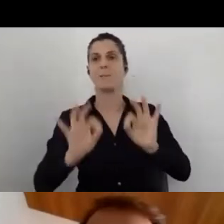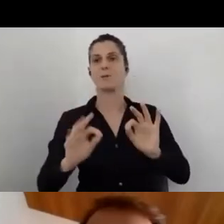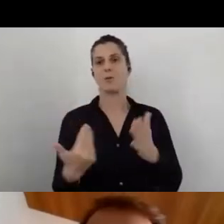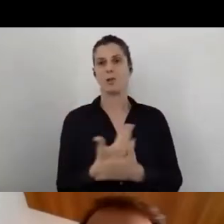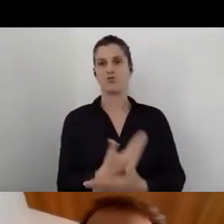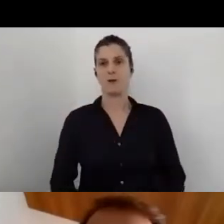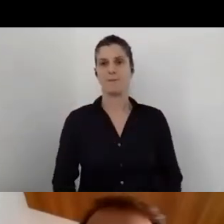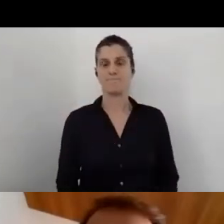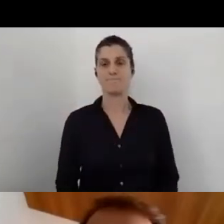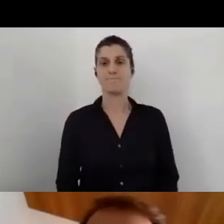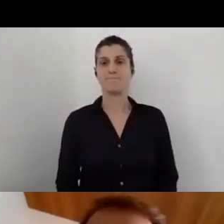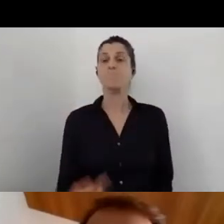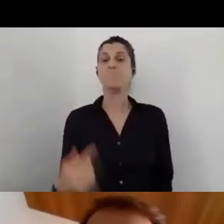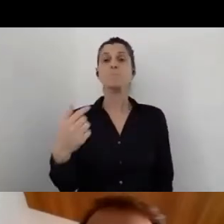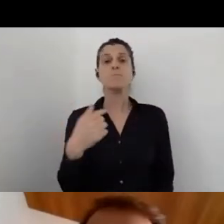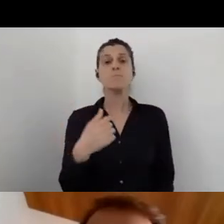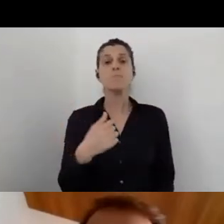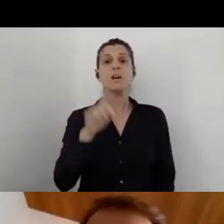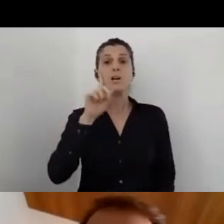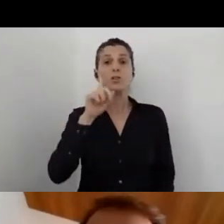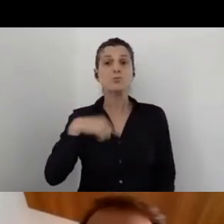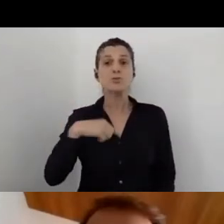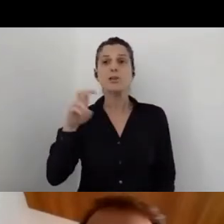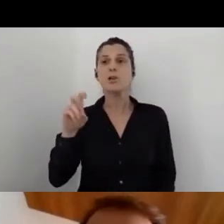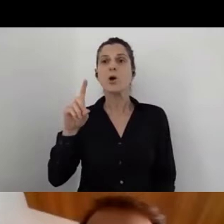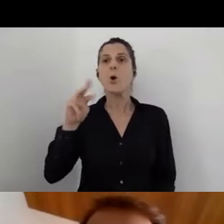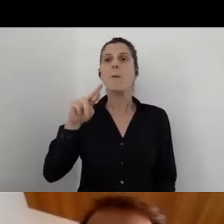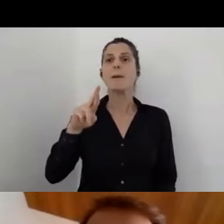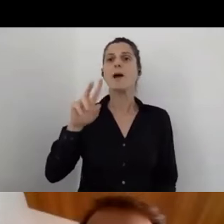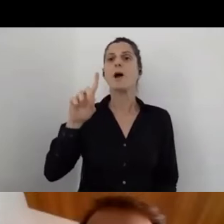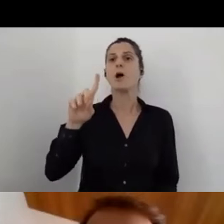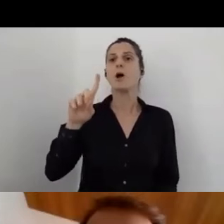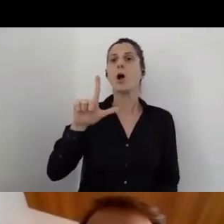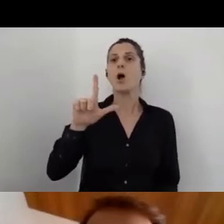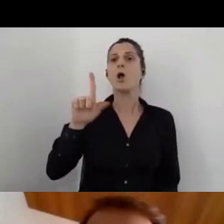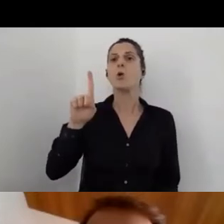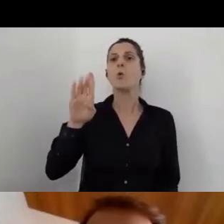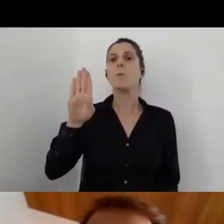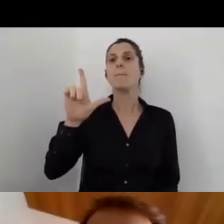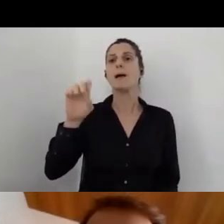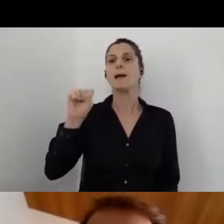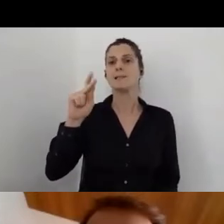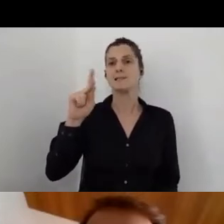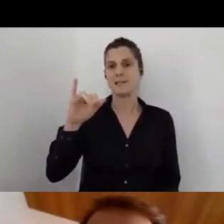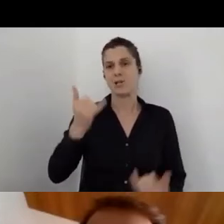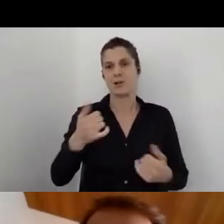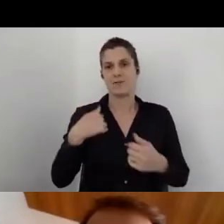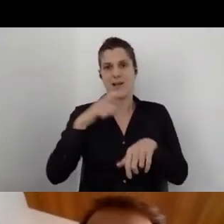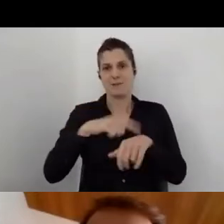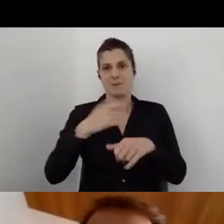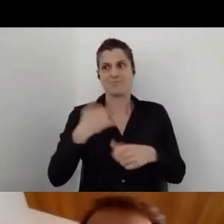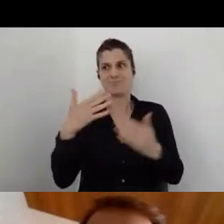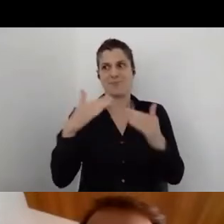My name is Omer Lubelski. I will introduce myself. It's about time. I was born and raised in Israel.